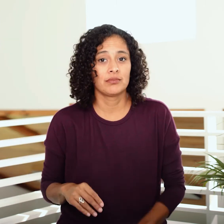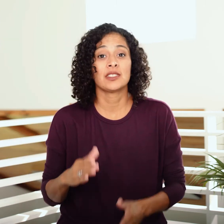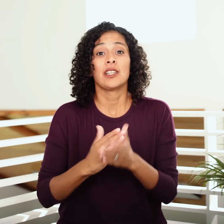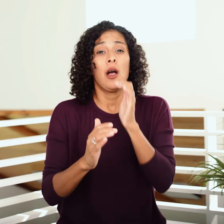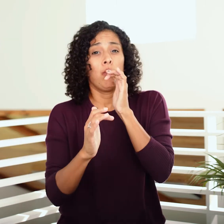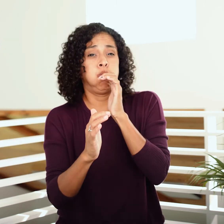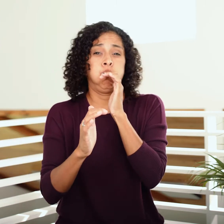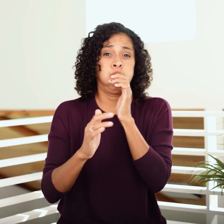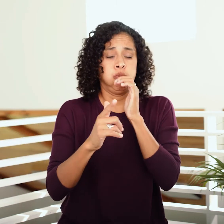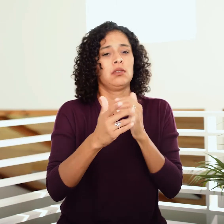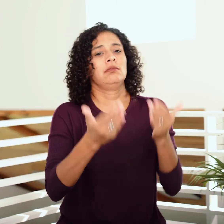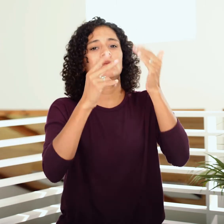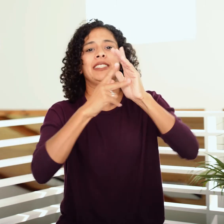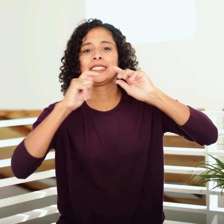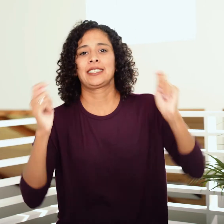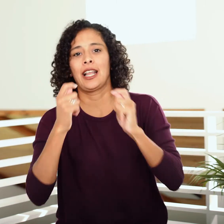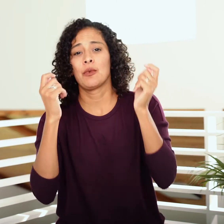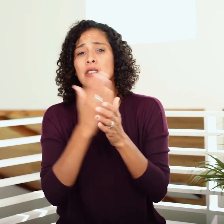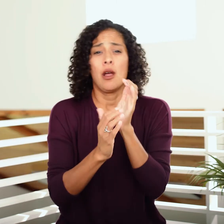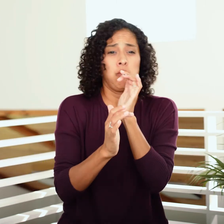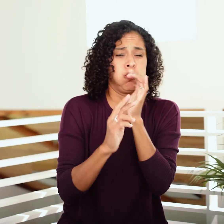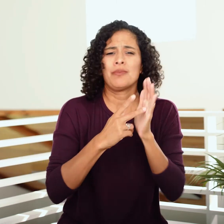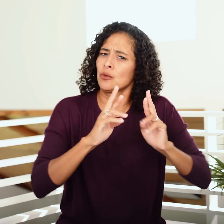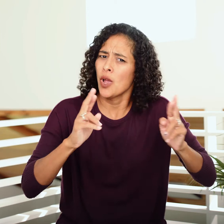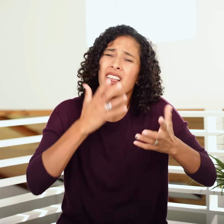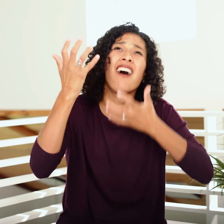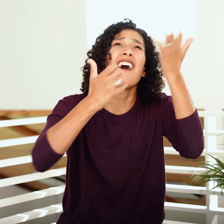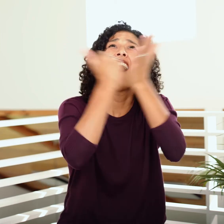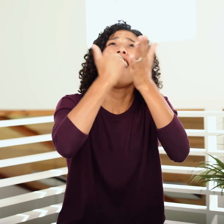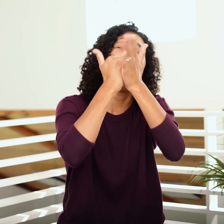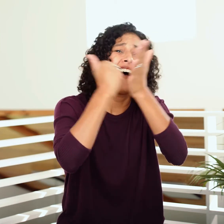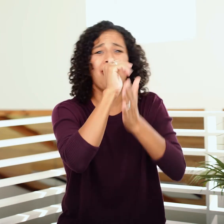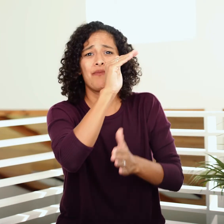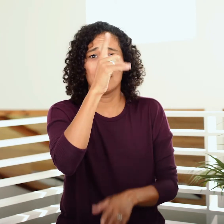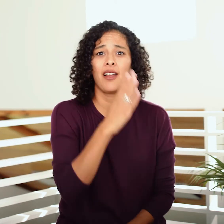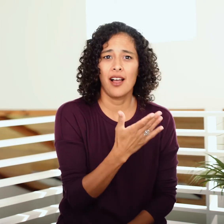Some call people to celebrate; some are used as a cry for help to God.